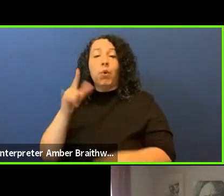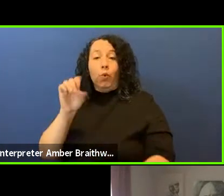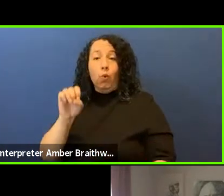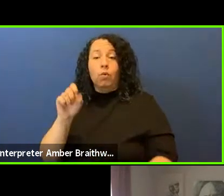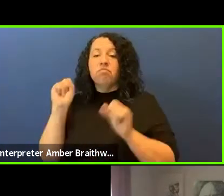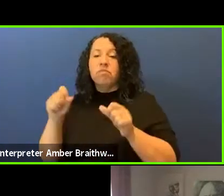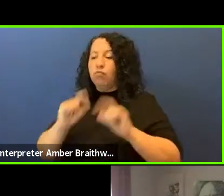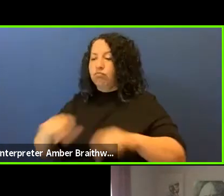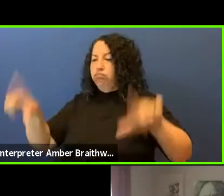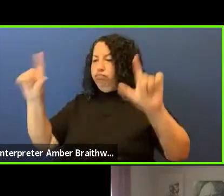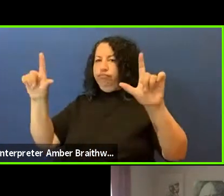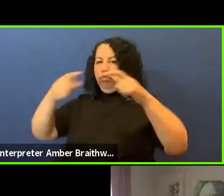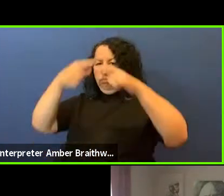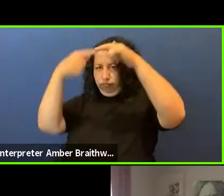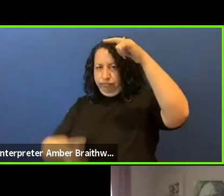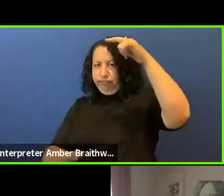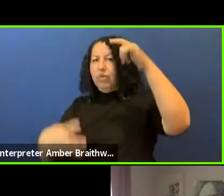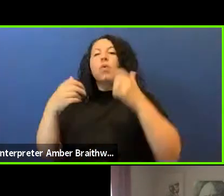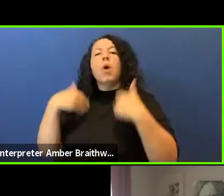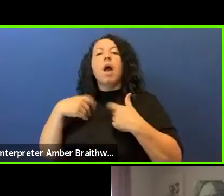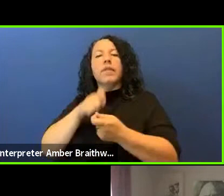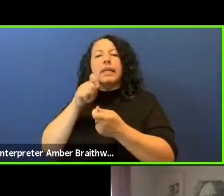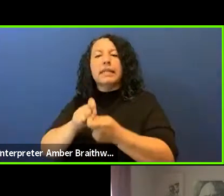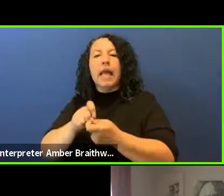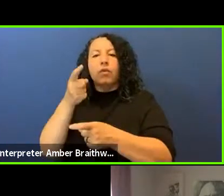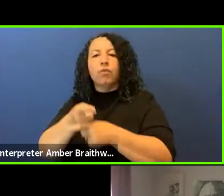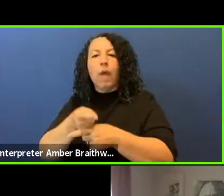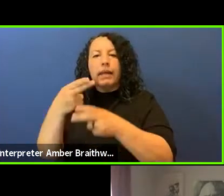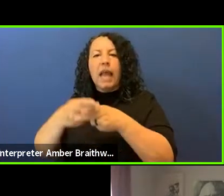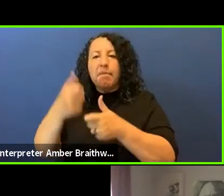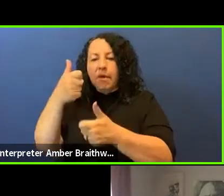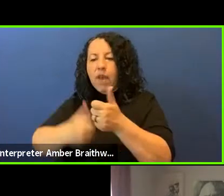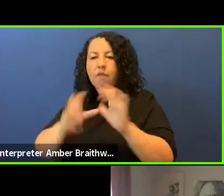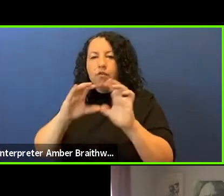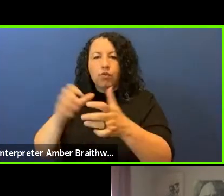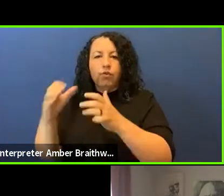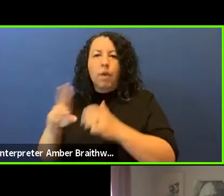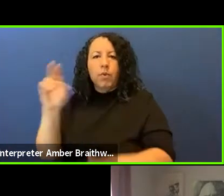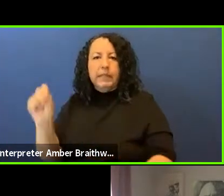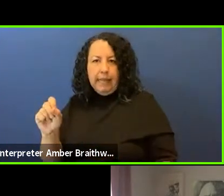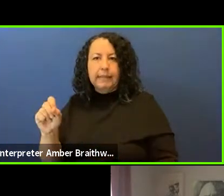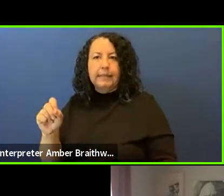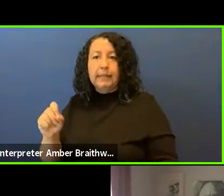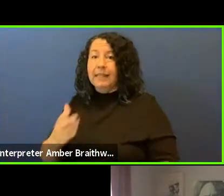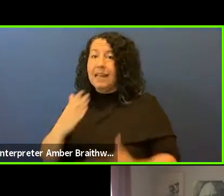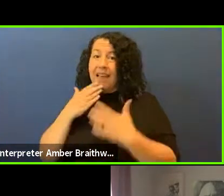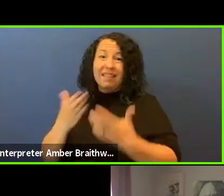name of every tribe in the United States and you'll be able to look them up and thankfully the web you know the tribes